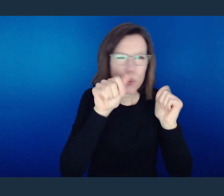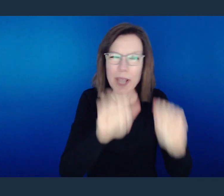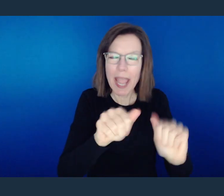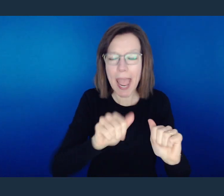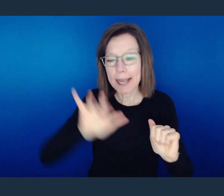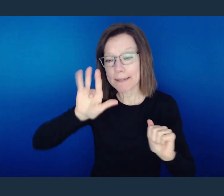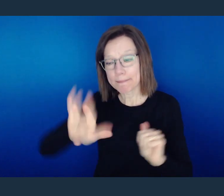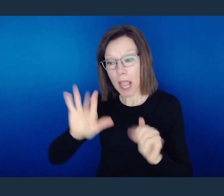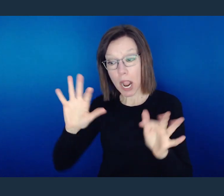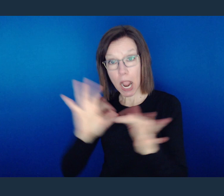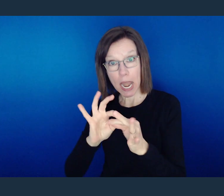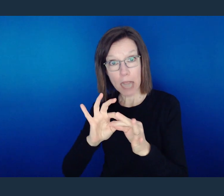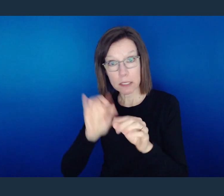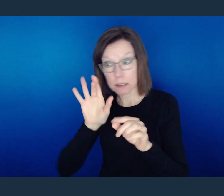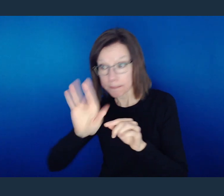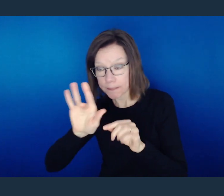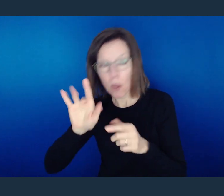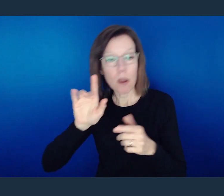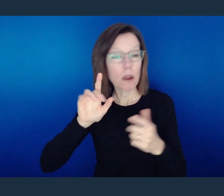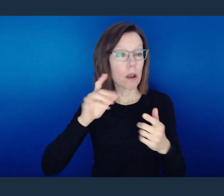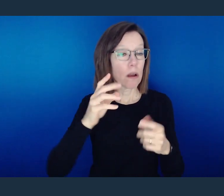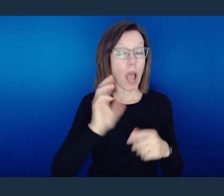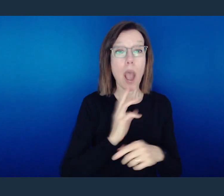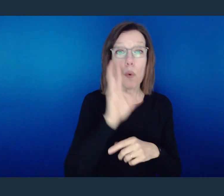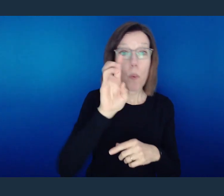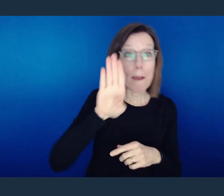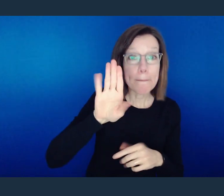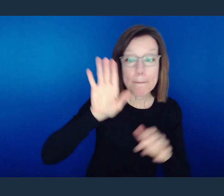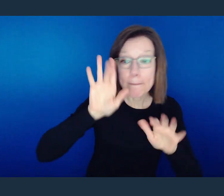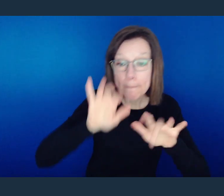And you can connect with us by either hitting that "connect" button, going to our website,